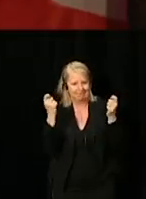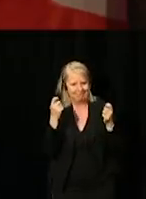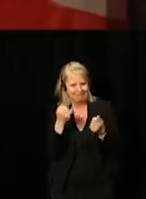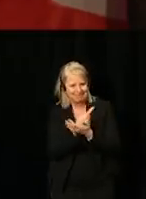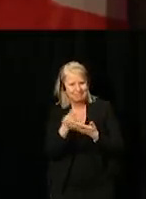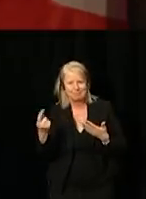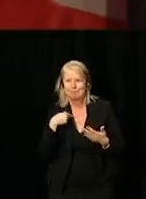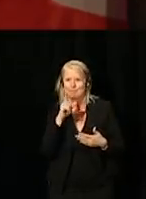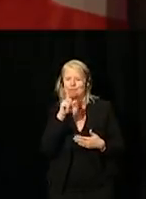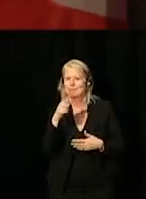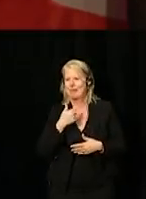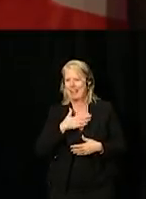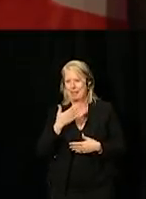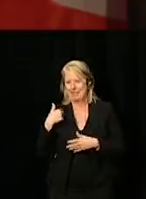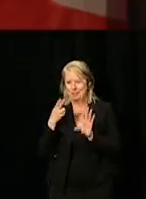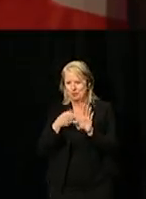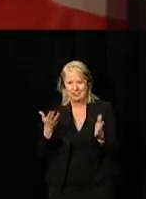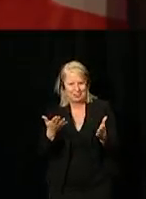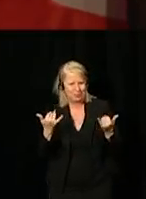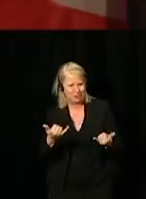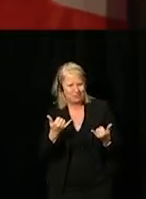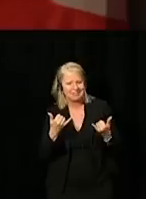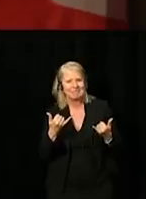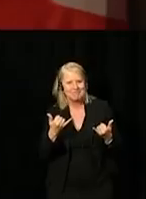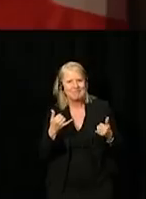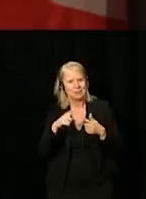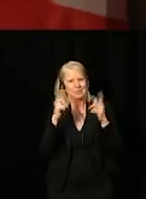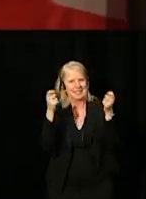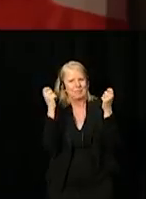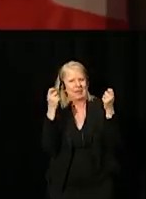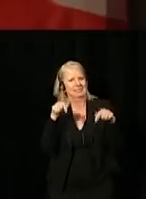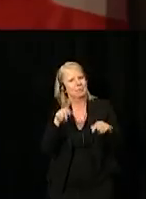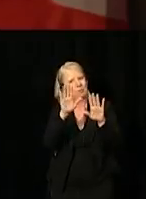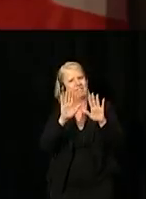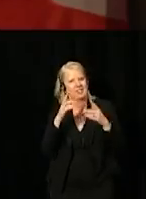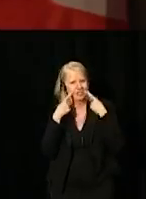We're very pleased to be here together today in order to celebrate this wonderful achievement.